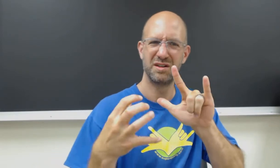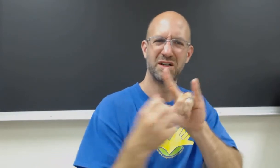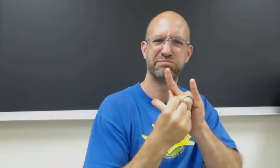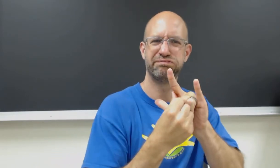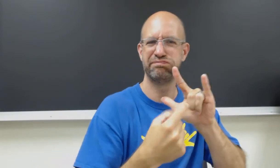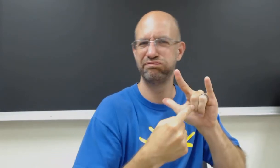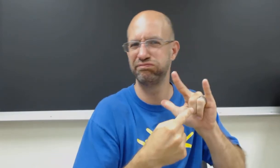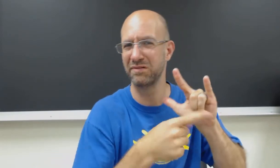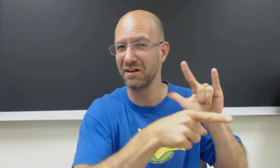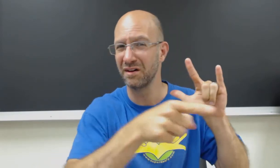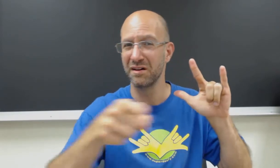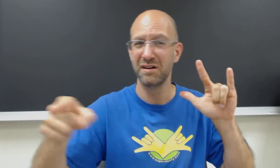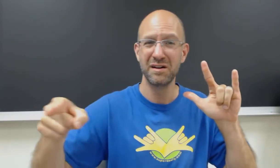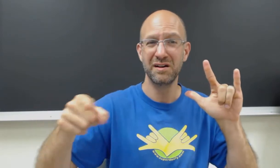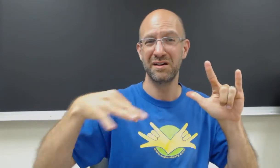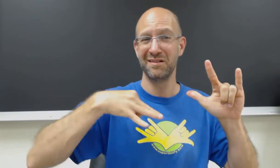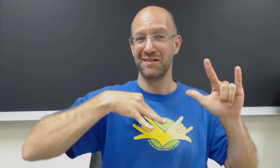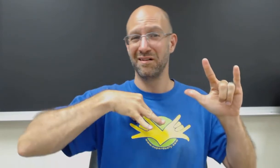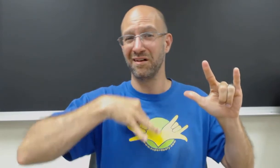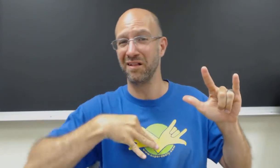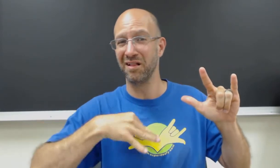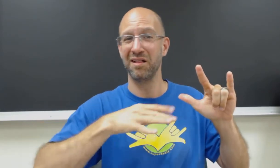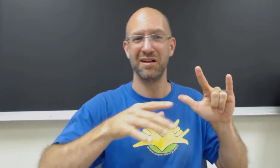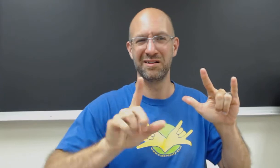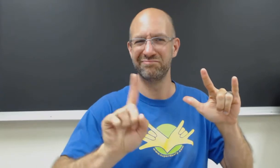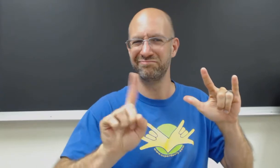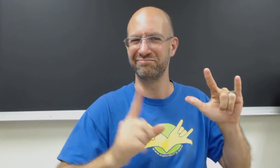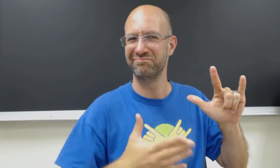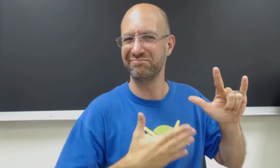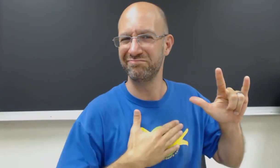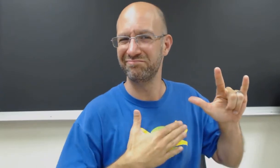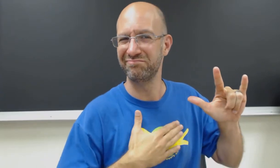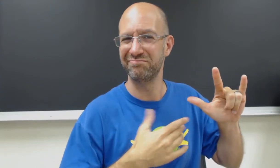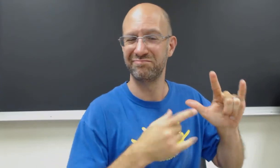So that he can profit from using it, not everyone else, since he would own it.